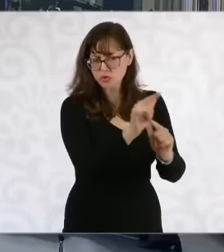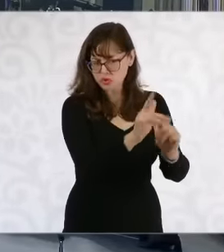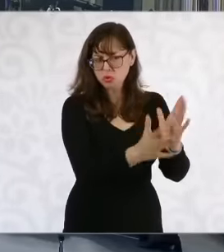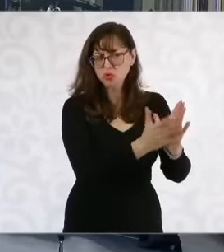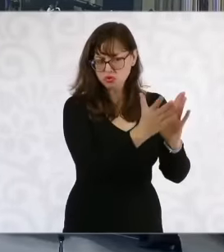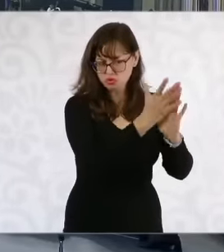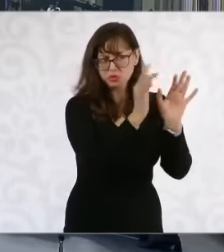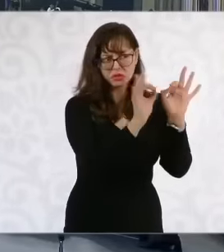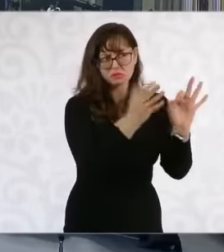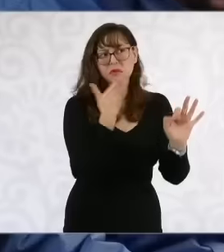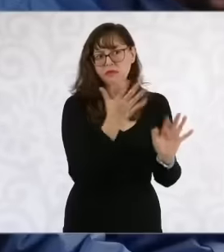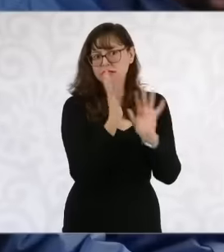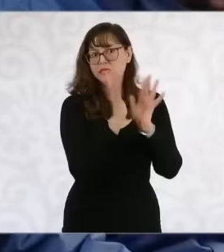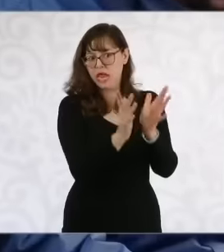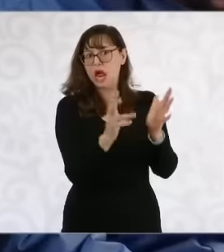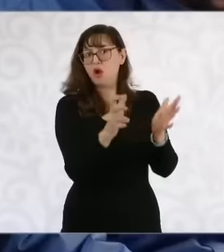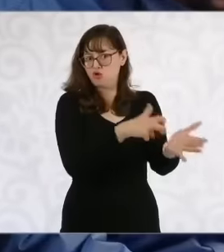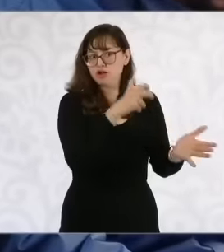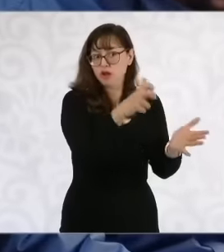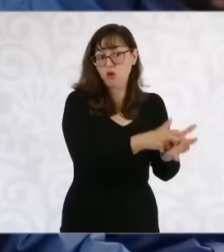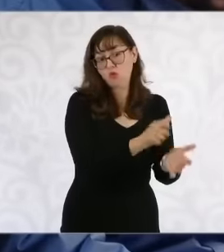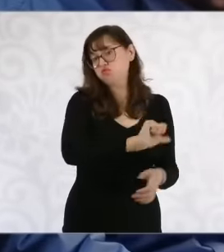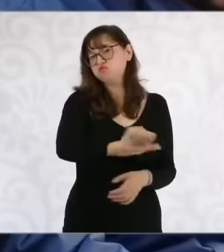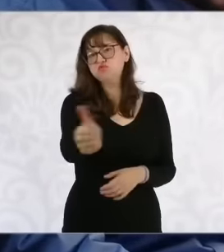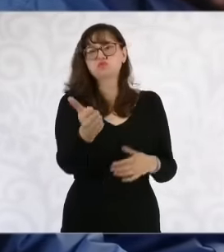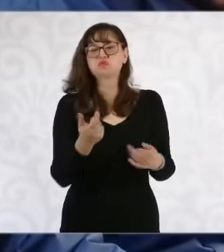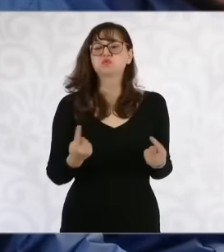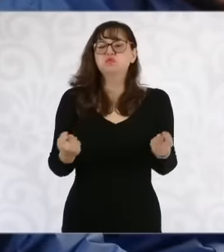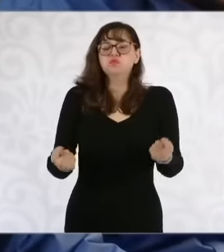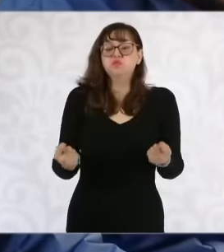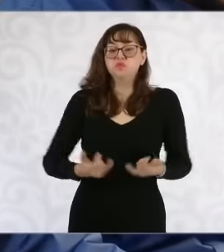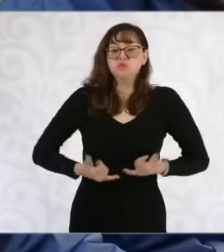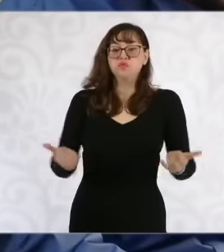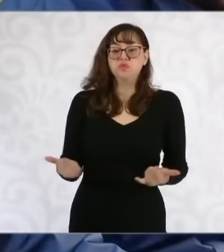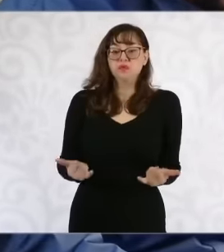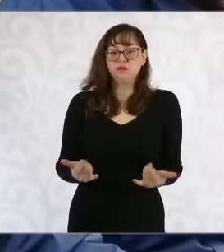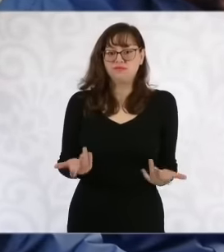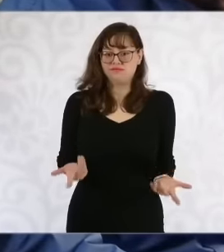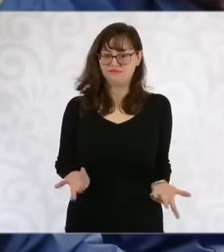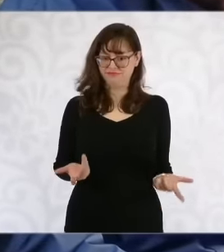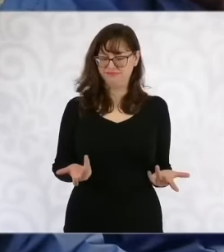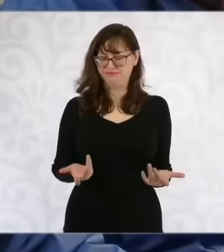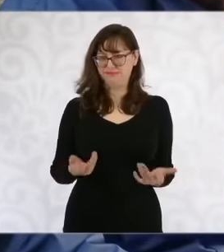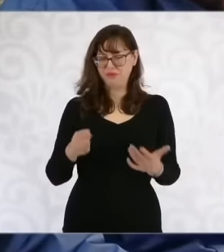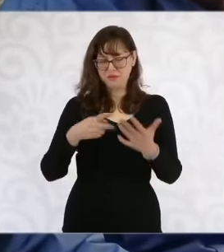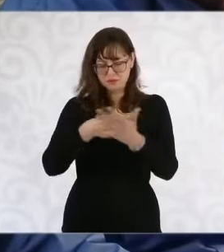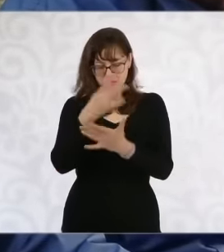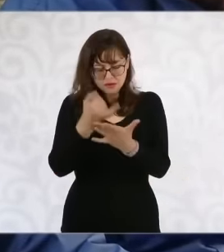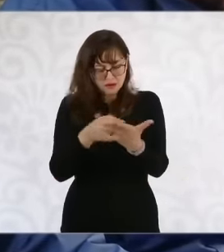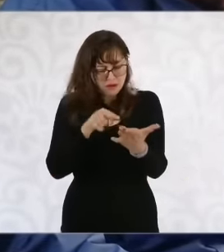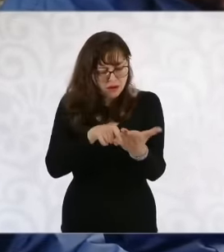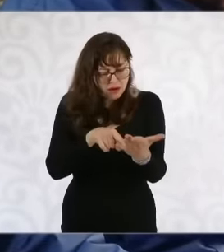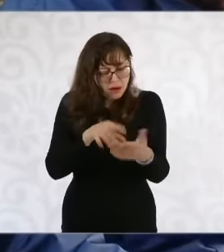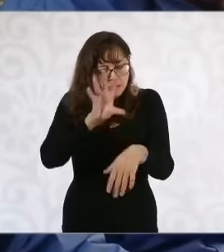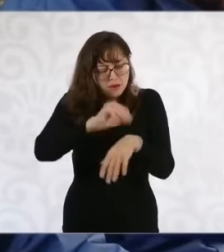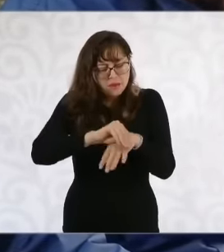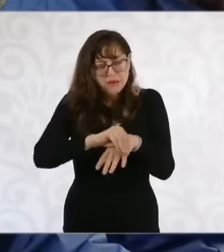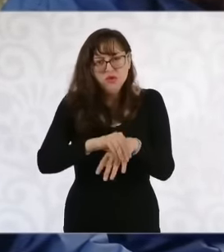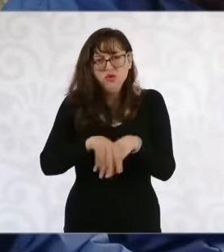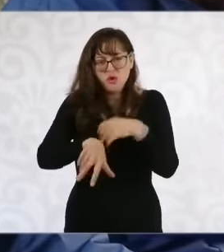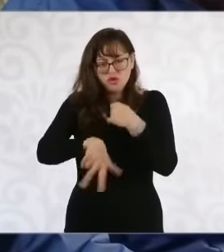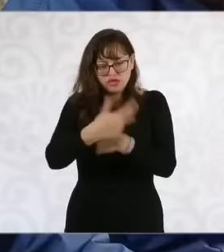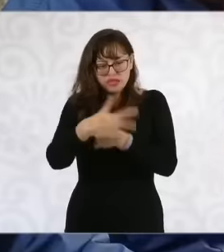commented that for example projects for two Towers have 30 30 floors with when they were 13 uh it is a